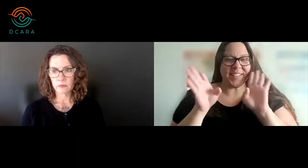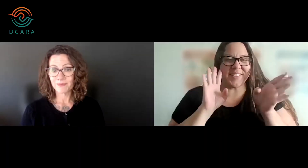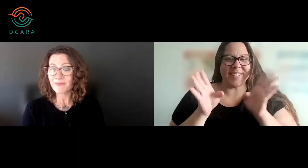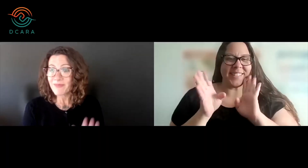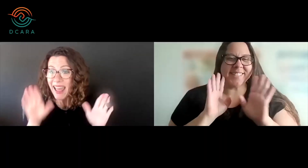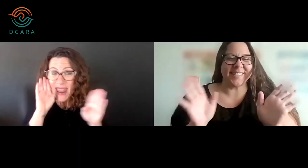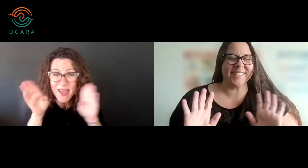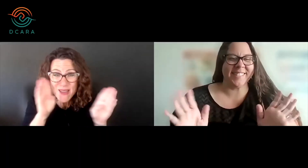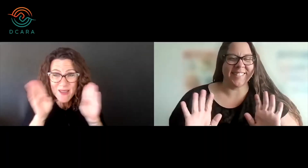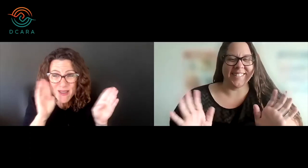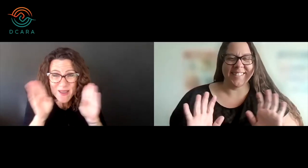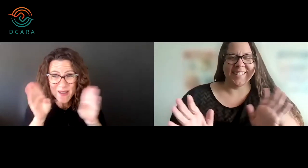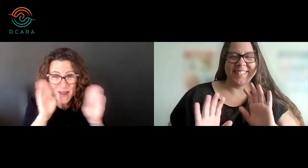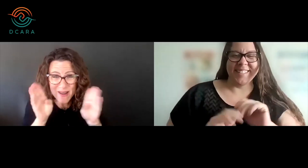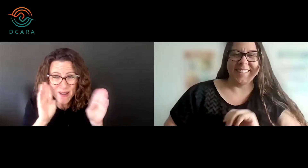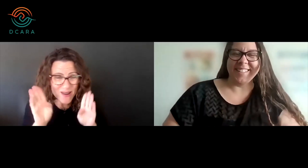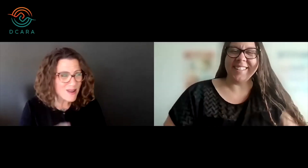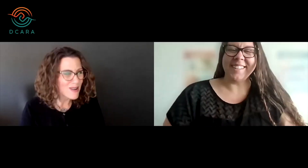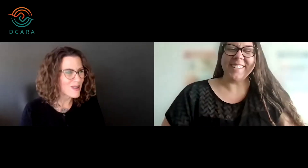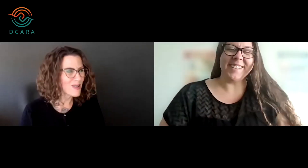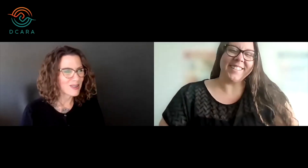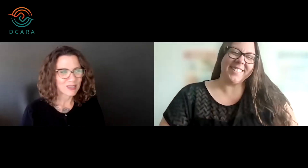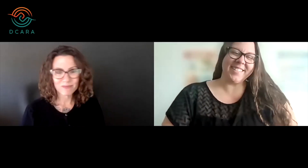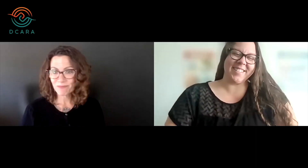Hello!